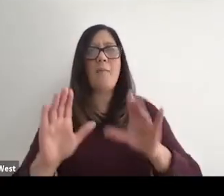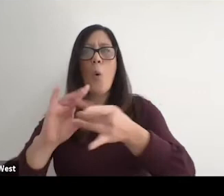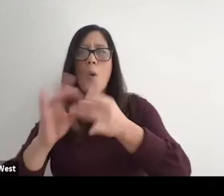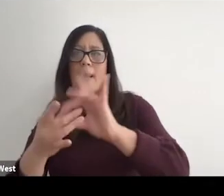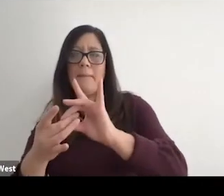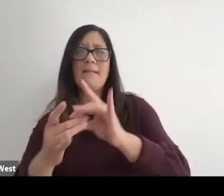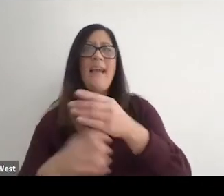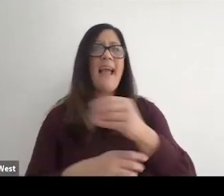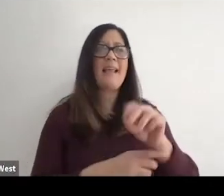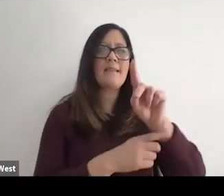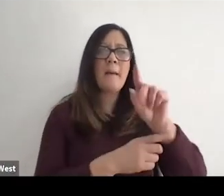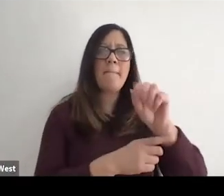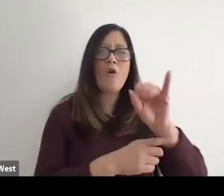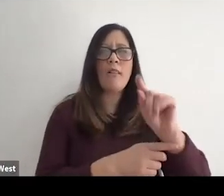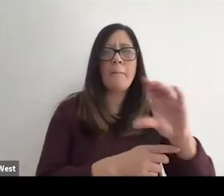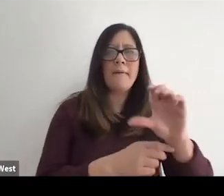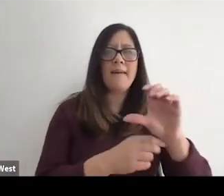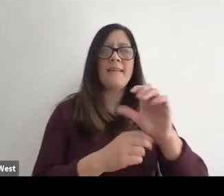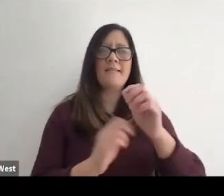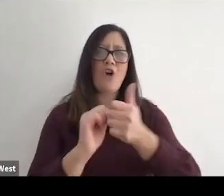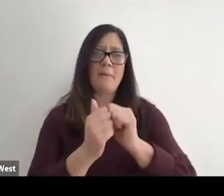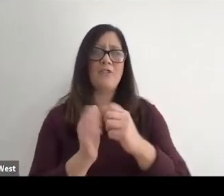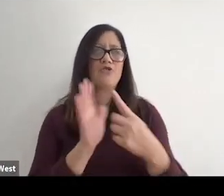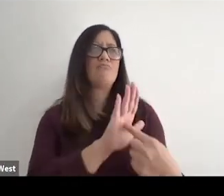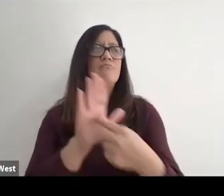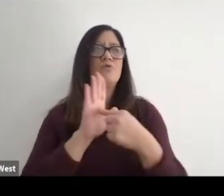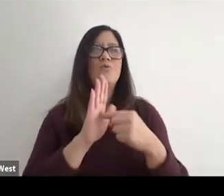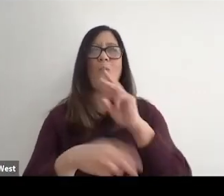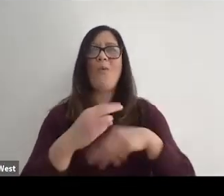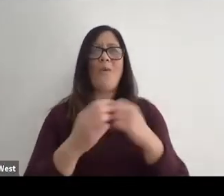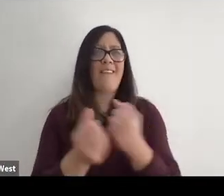be able to show the world everything that we've got in that regard.